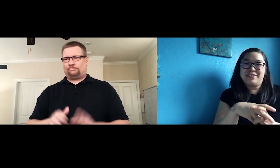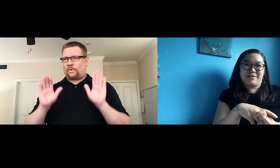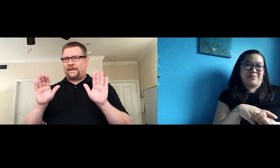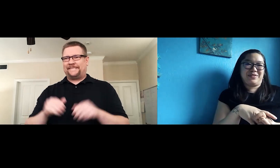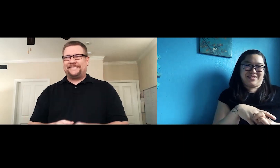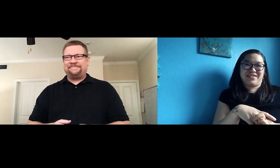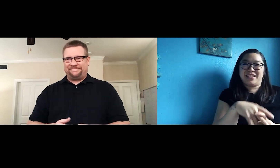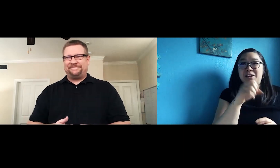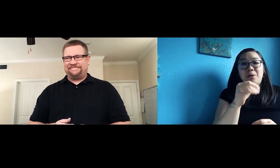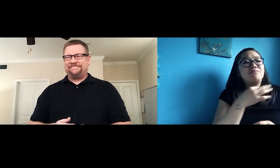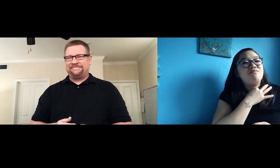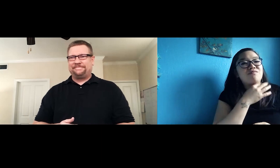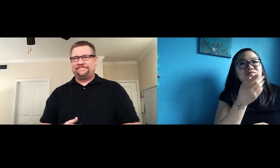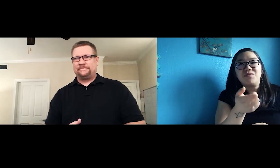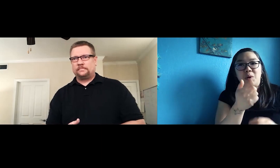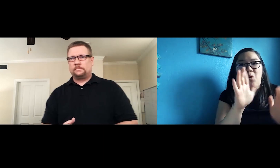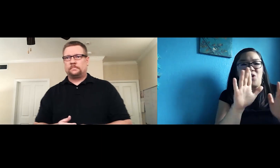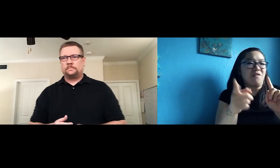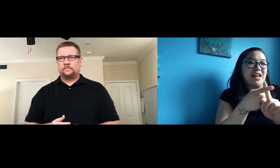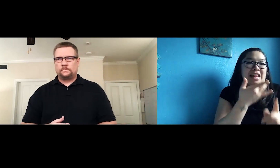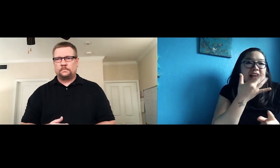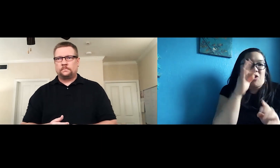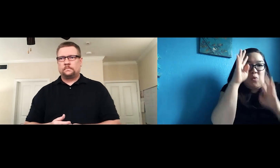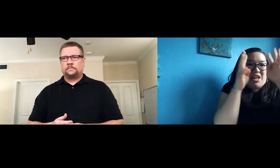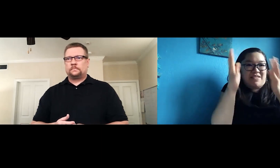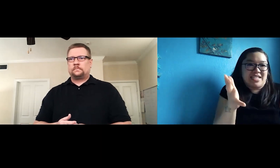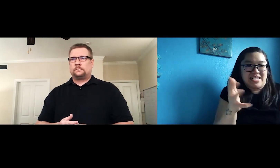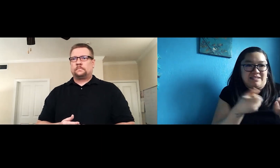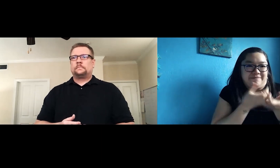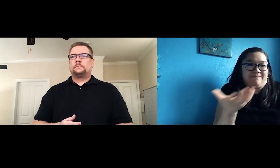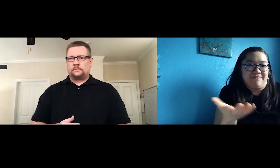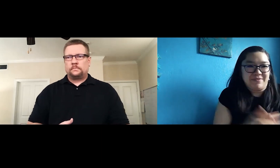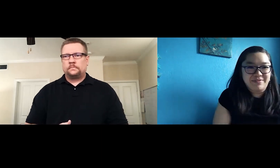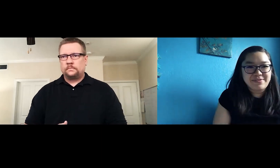Great So…what was your first taste of creativity?